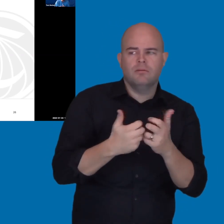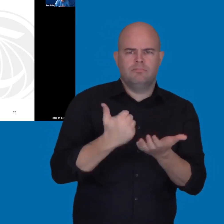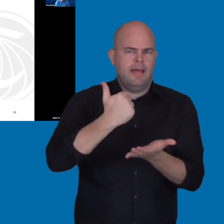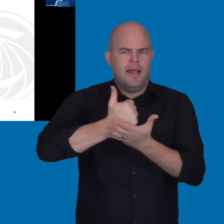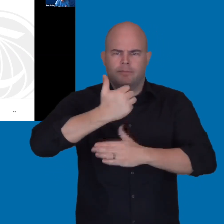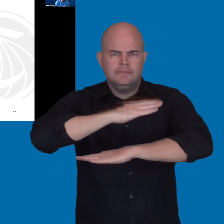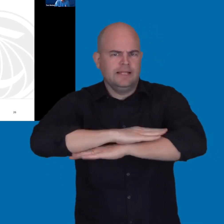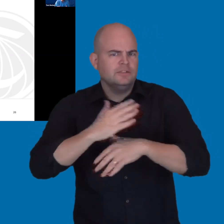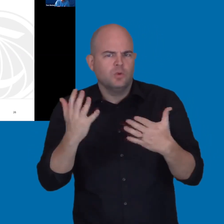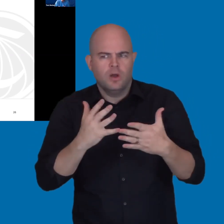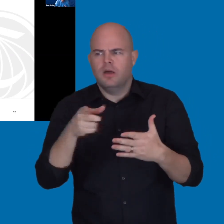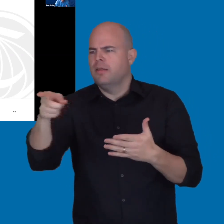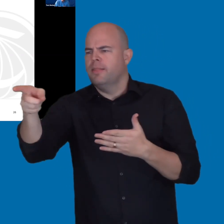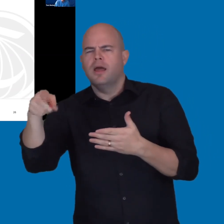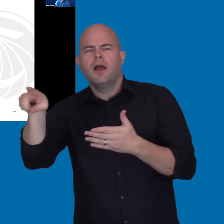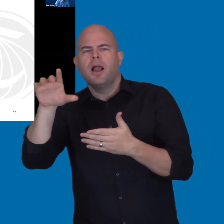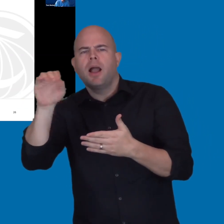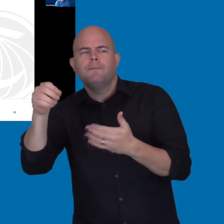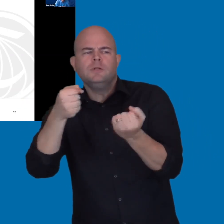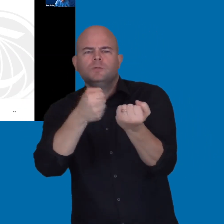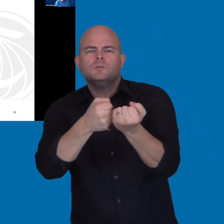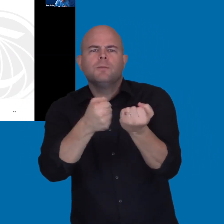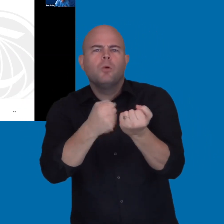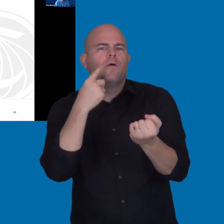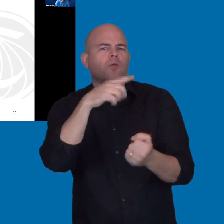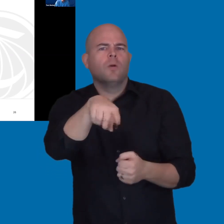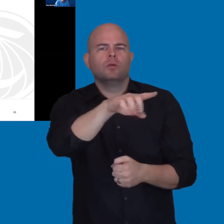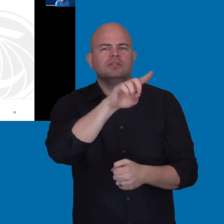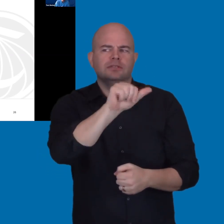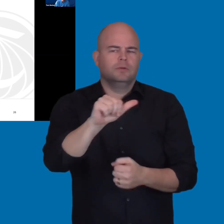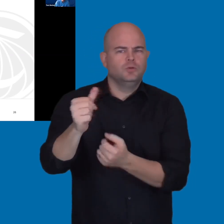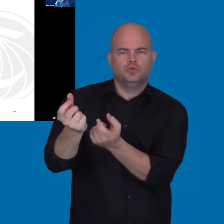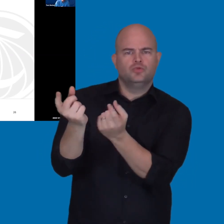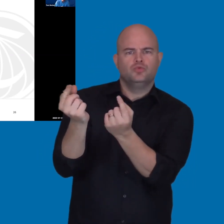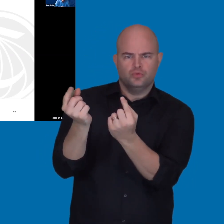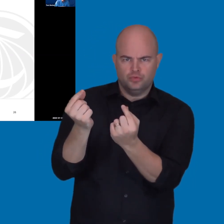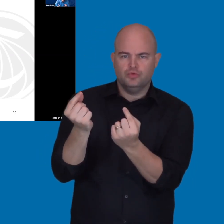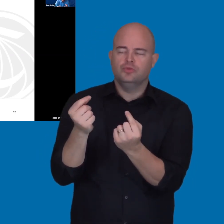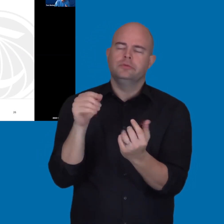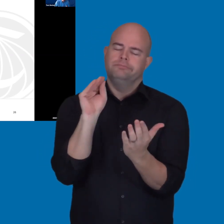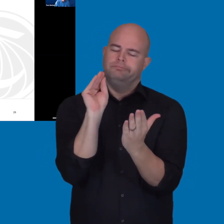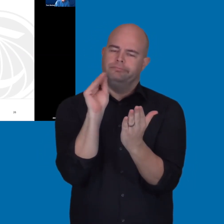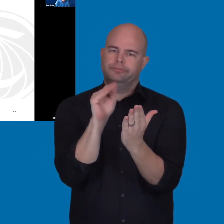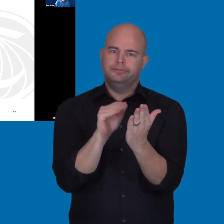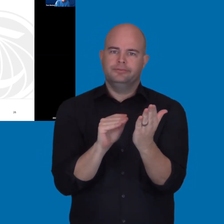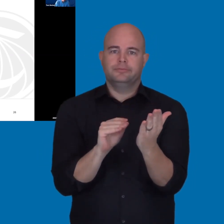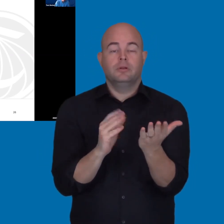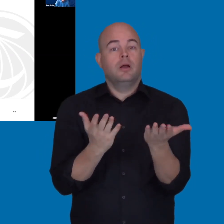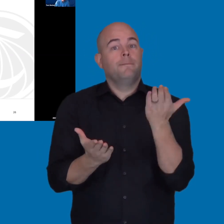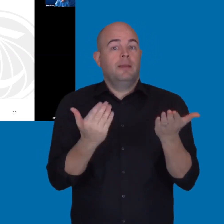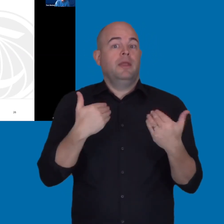How they provide different means of support for especially people that have a disability. Documentation for work arounds.